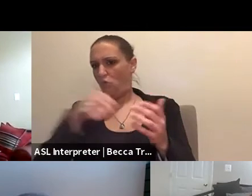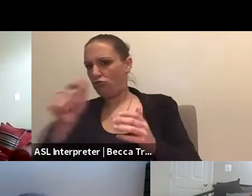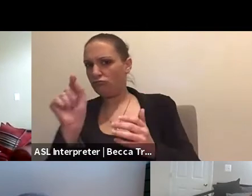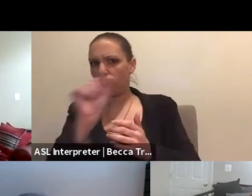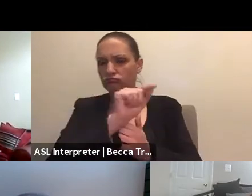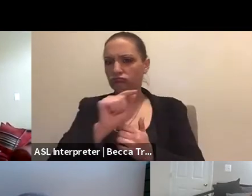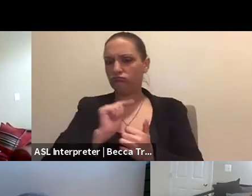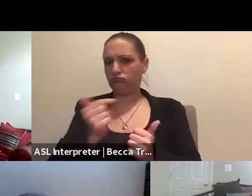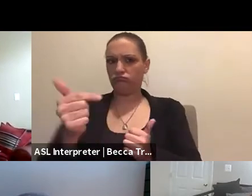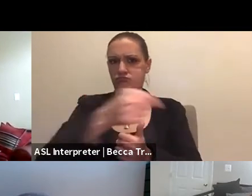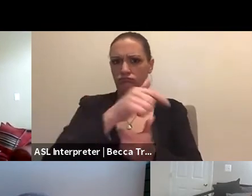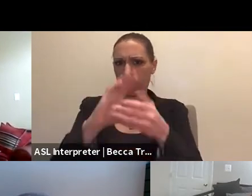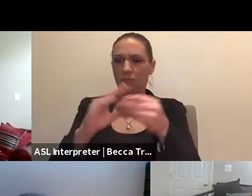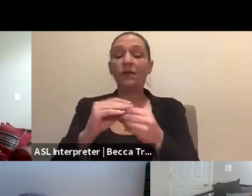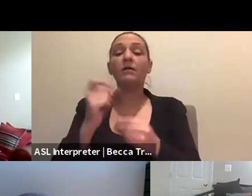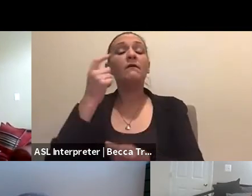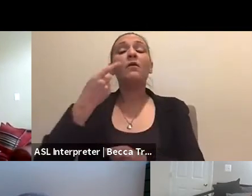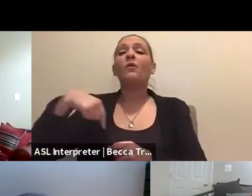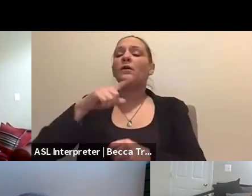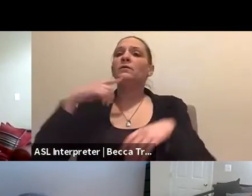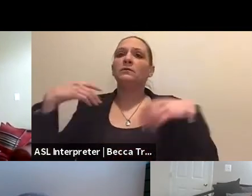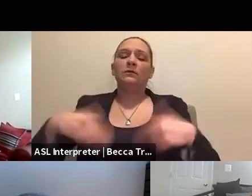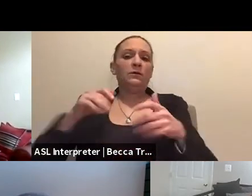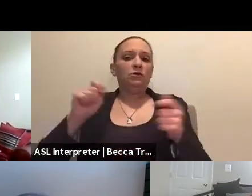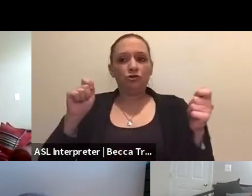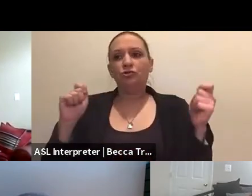we have really changed many of our processes